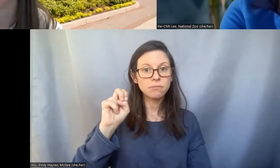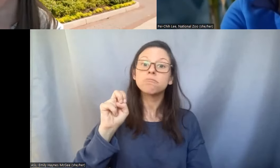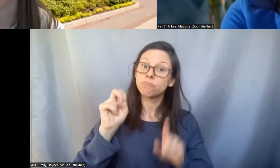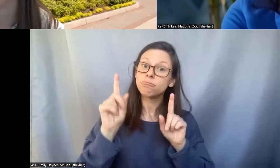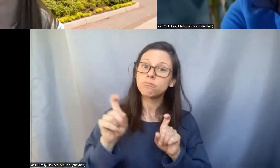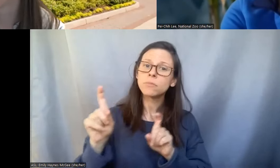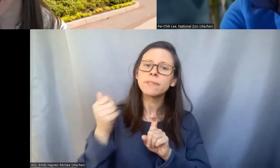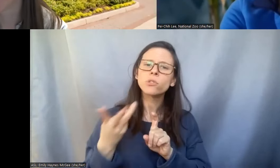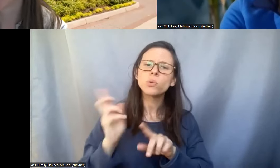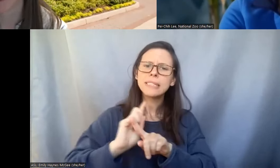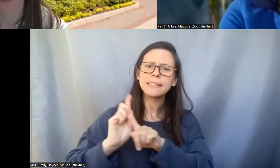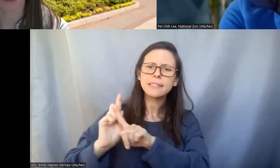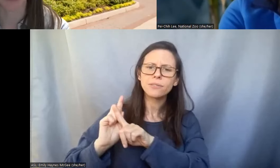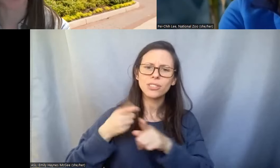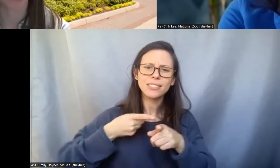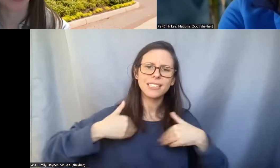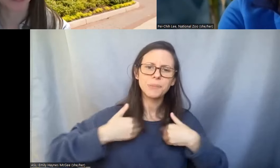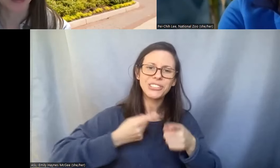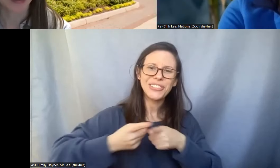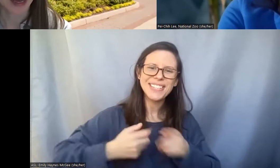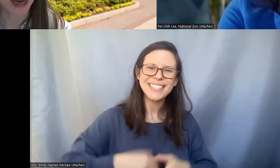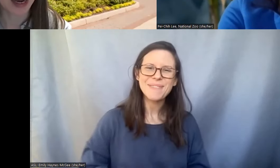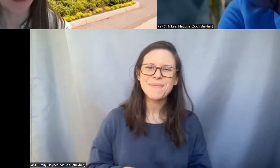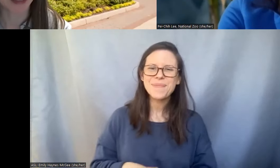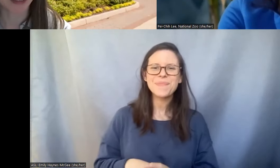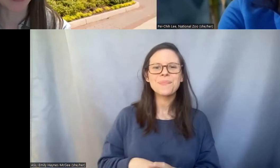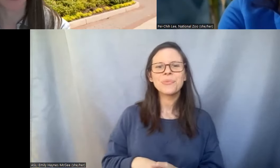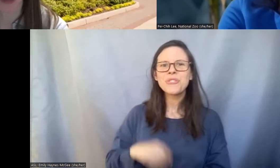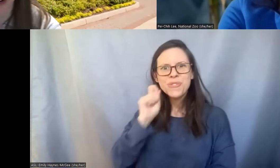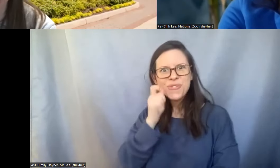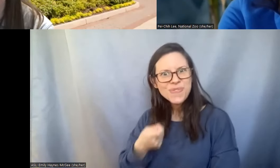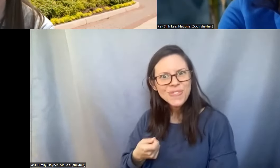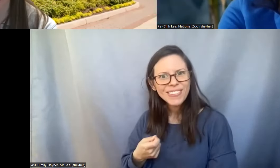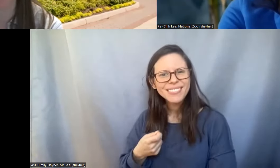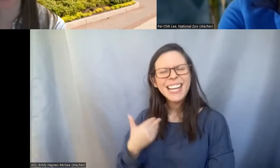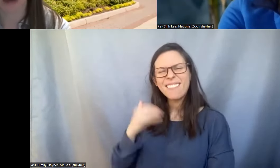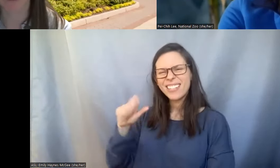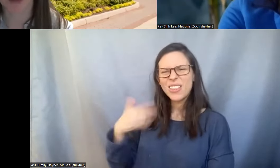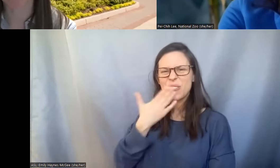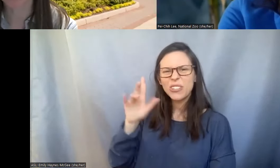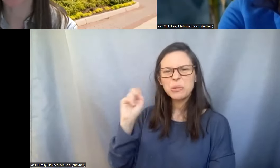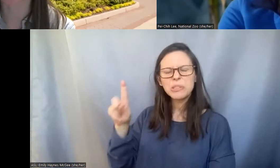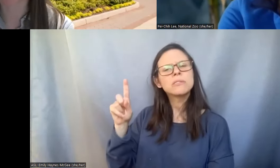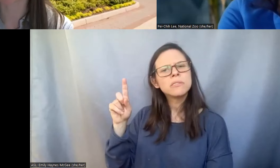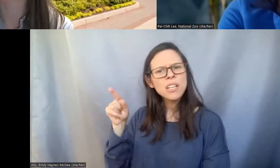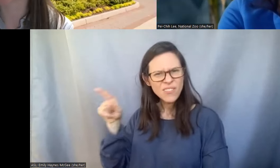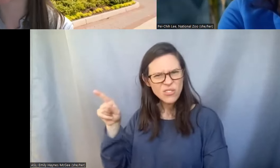Shellie: Very cool um there's another great question, have you ever discovered any